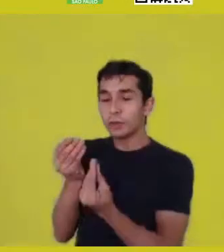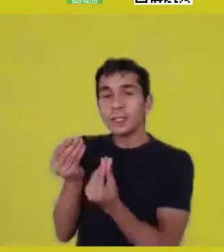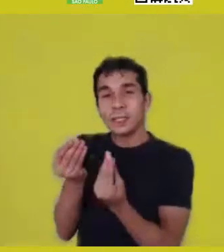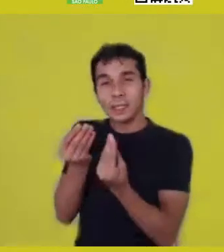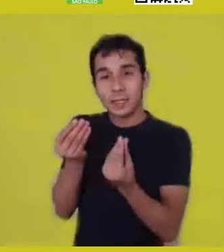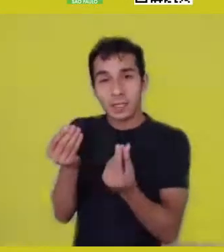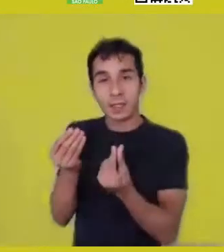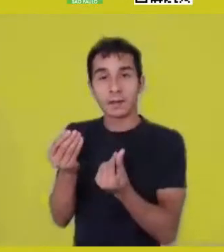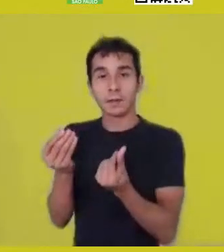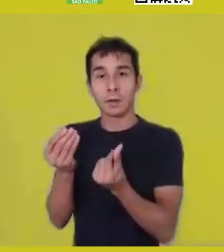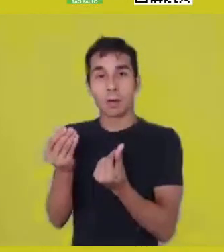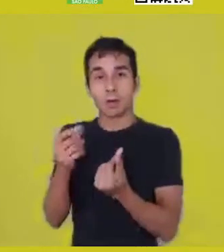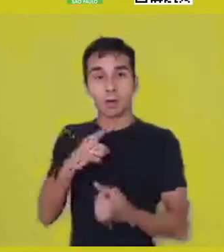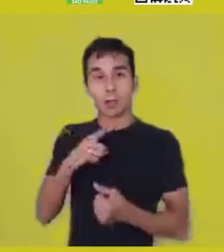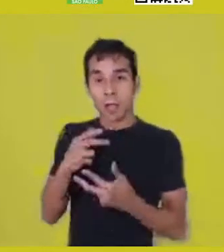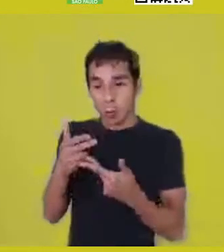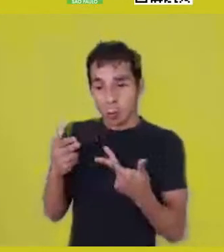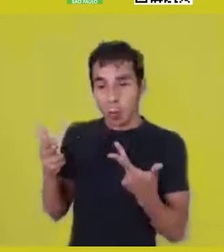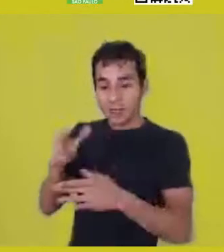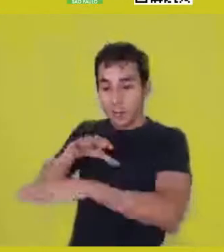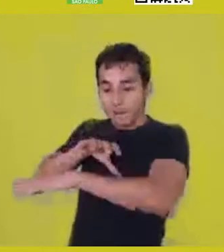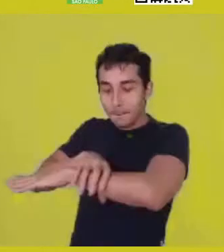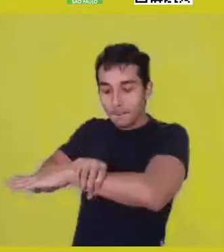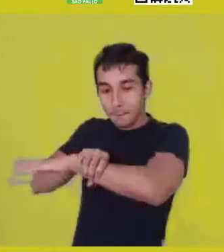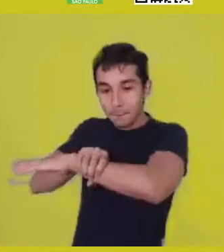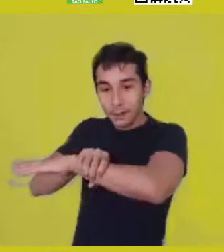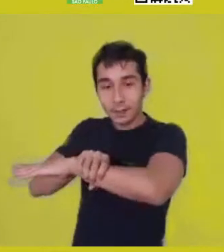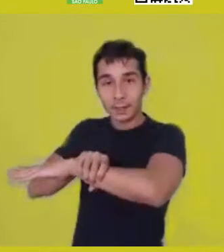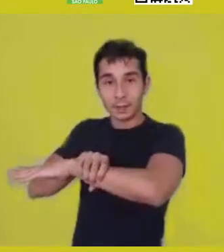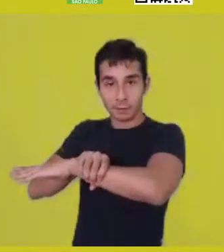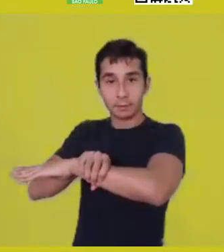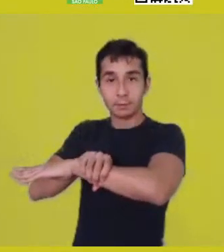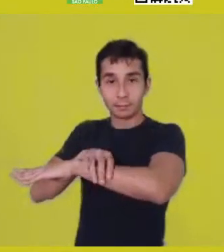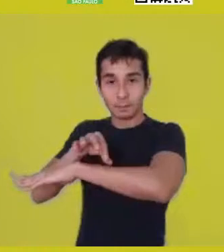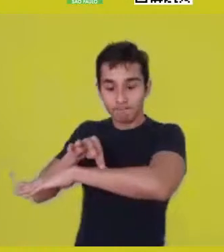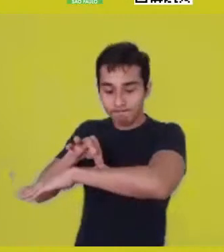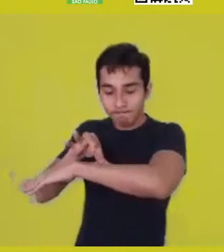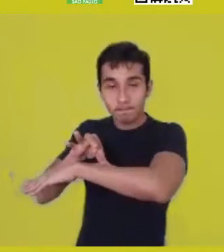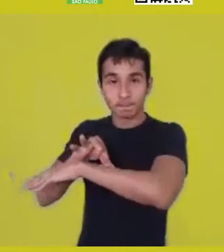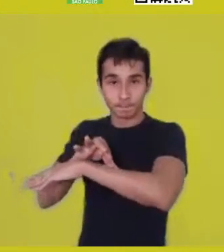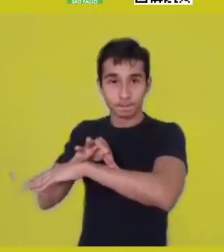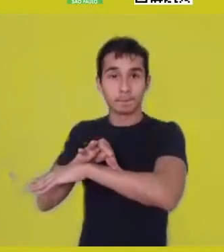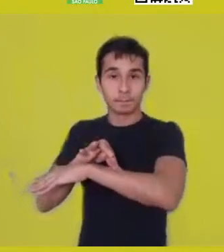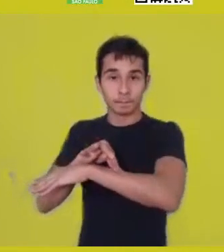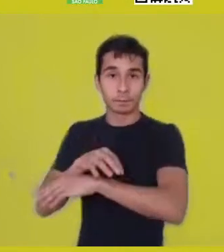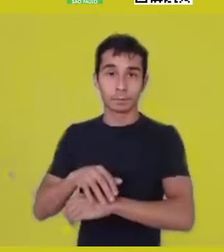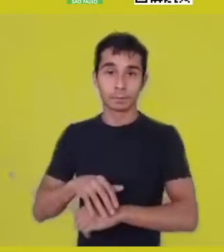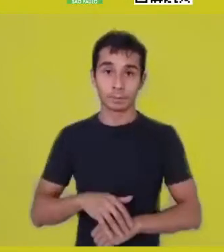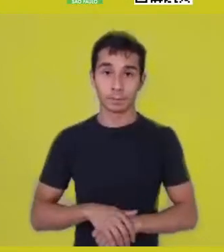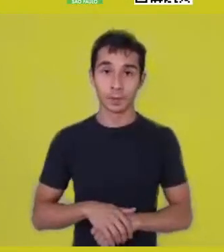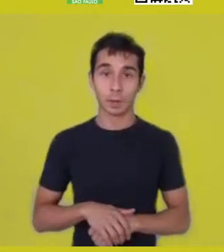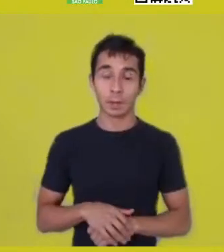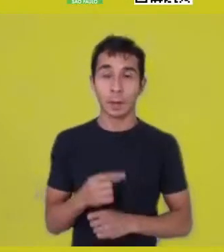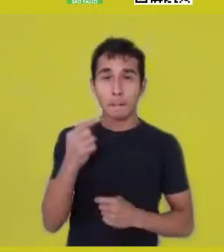It is very difficult, when we have such mental fetters,